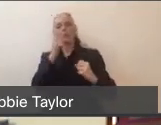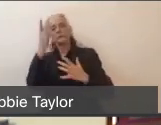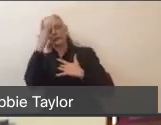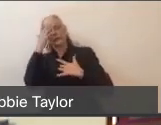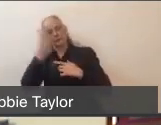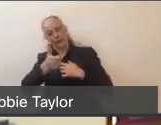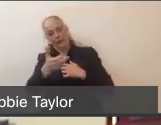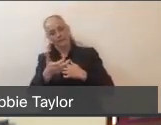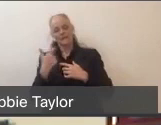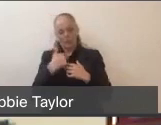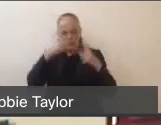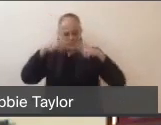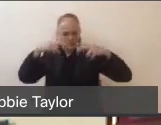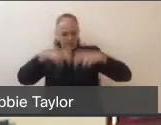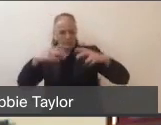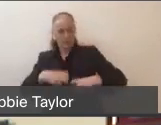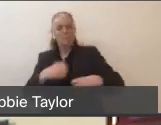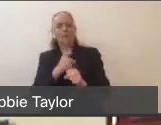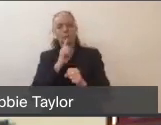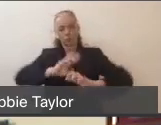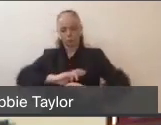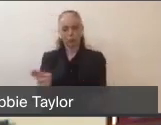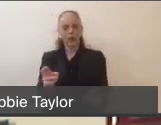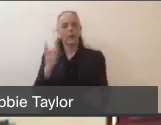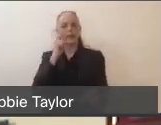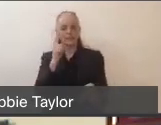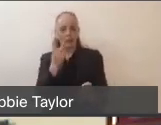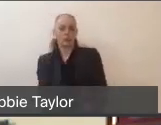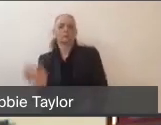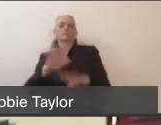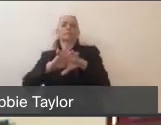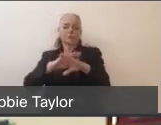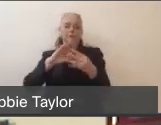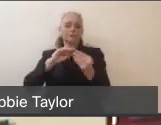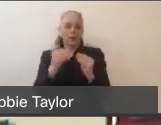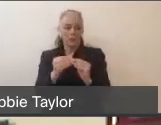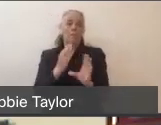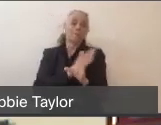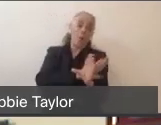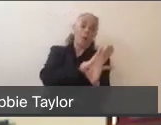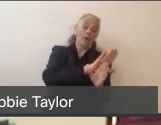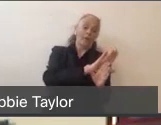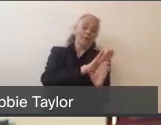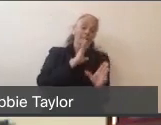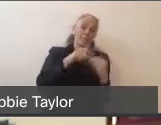of pre-hospital care environment. The second part of this we're talking about is surge within the hospitals,